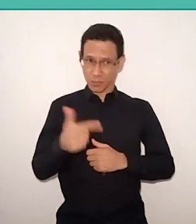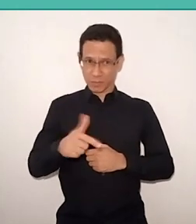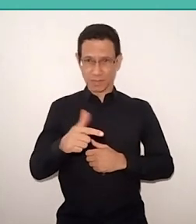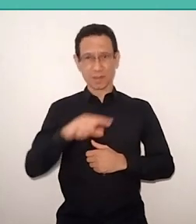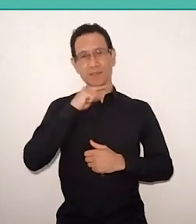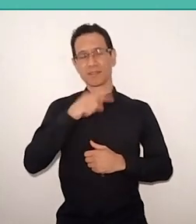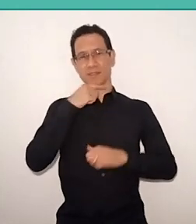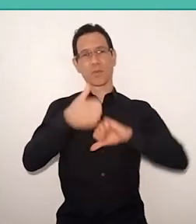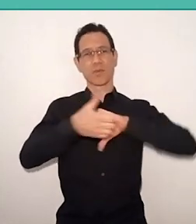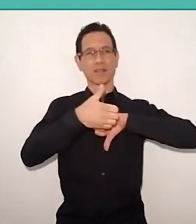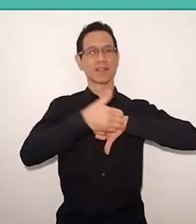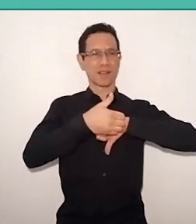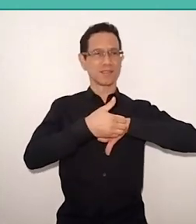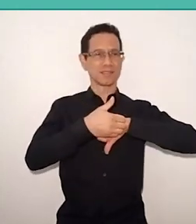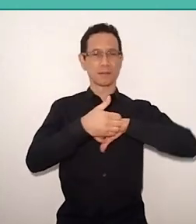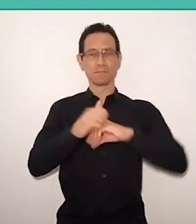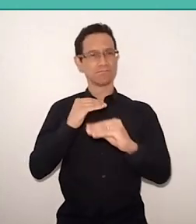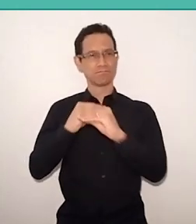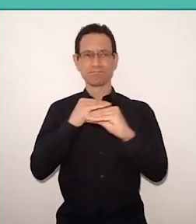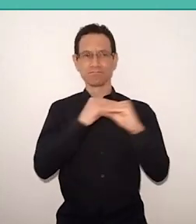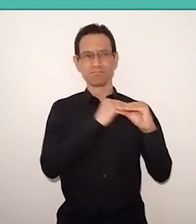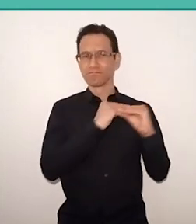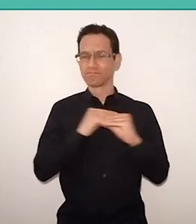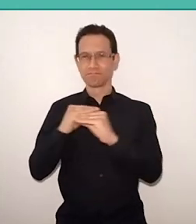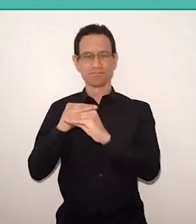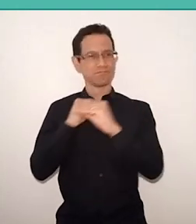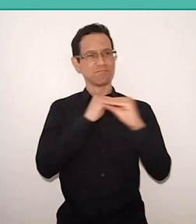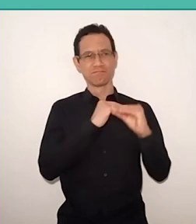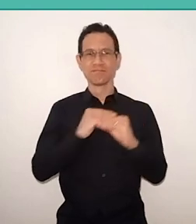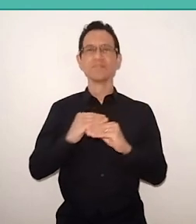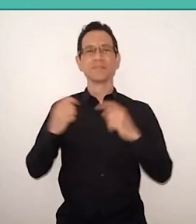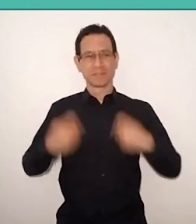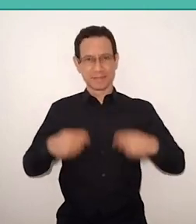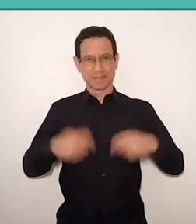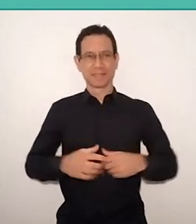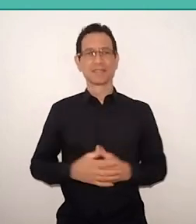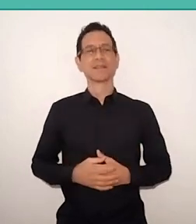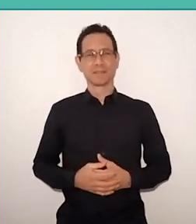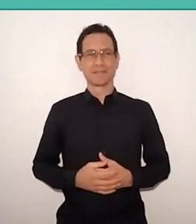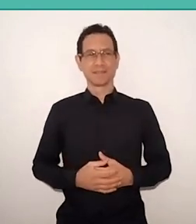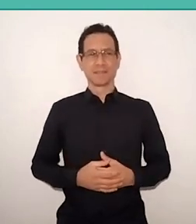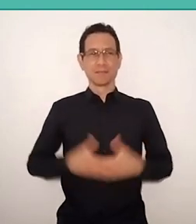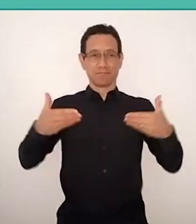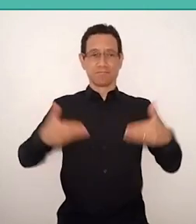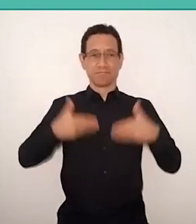the fairness needs to be contemplated. Yeah, with great joy, despite this context,